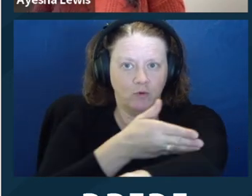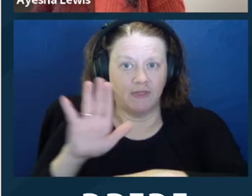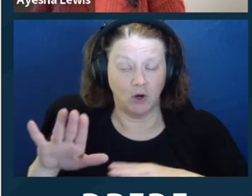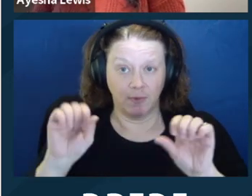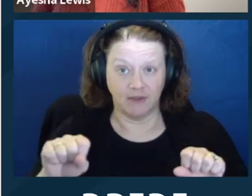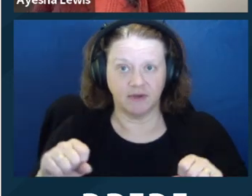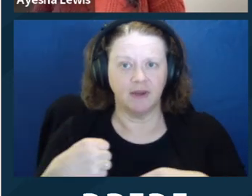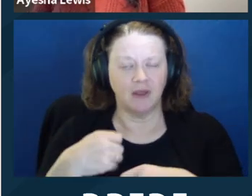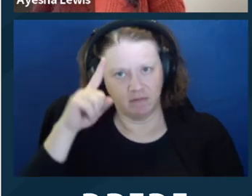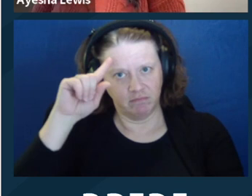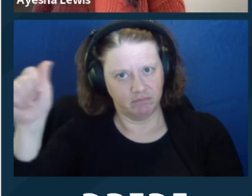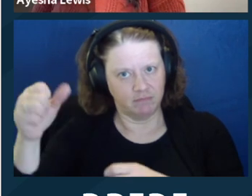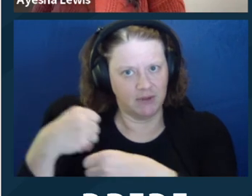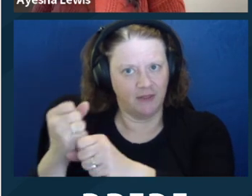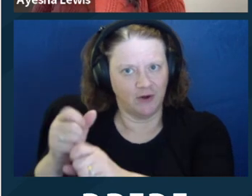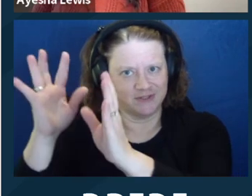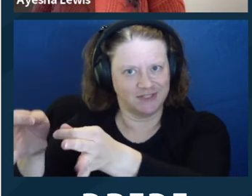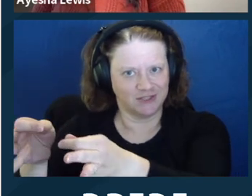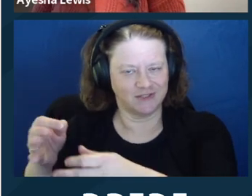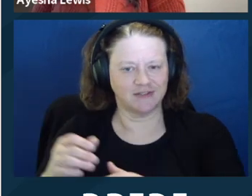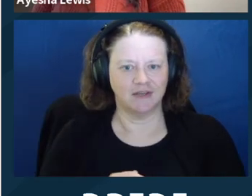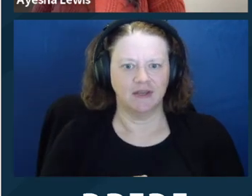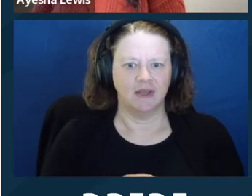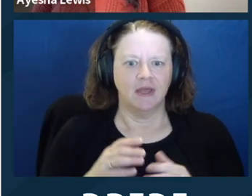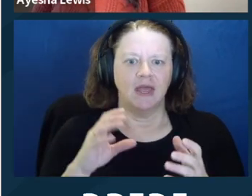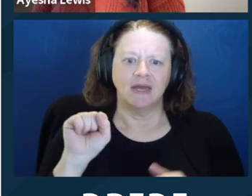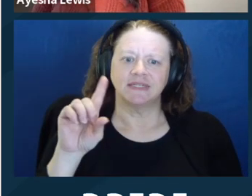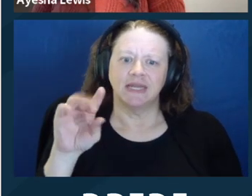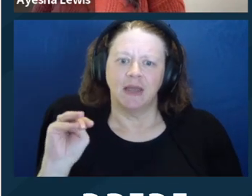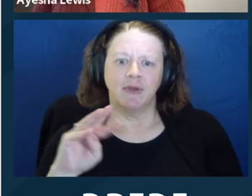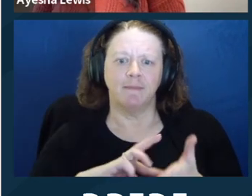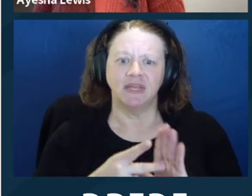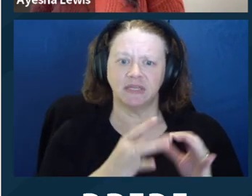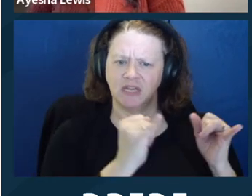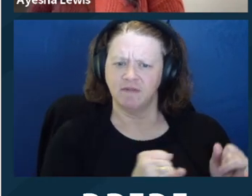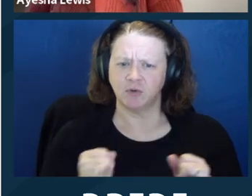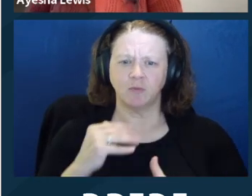with a disabilities in order to enable them to make life decisions.